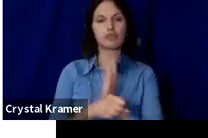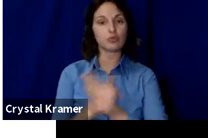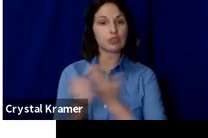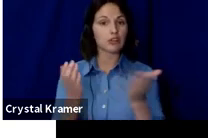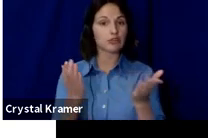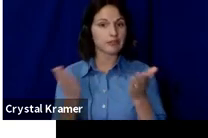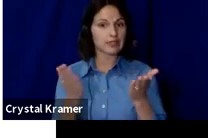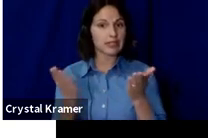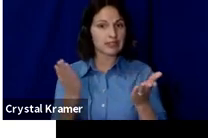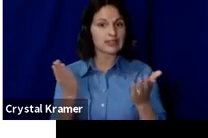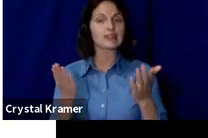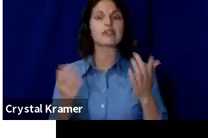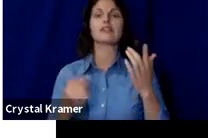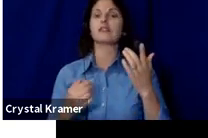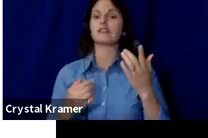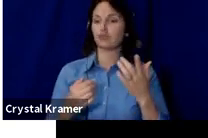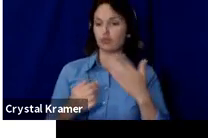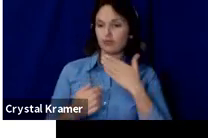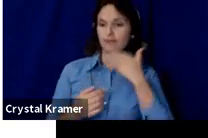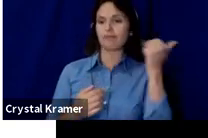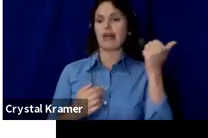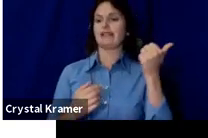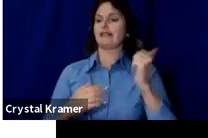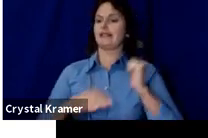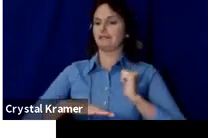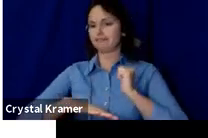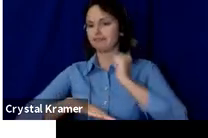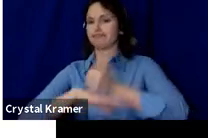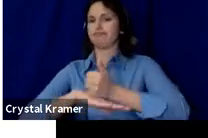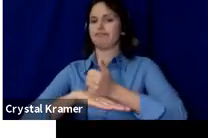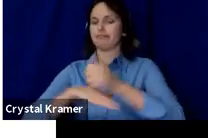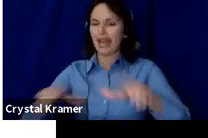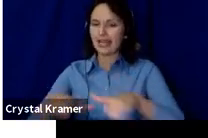cute their programs and projects.